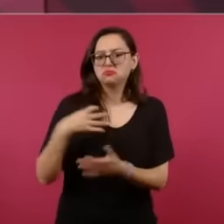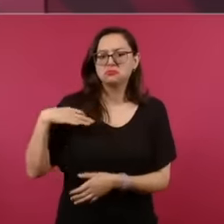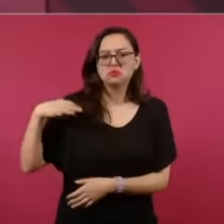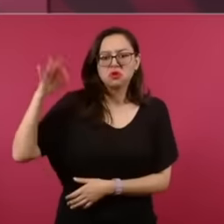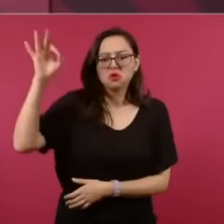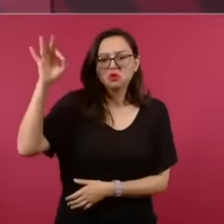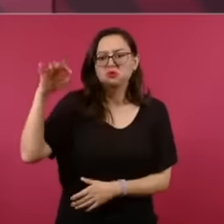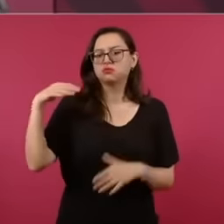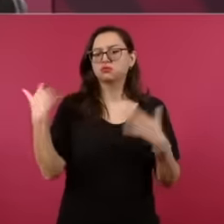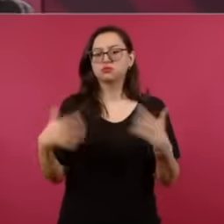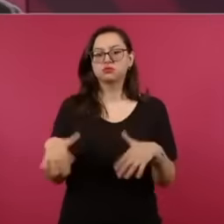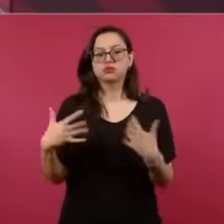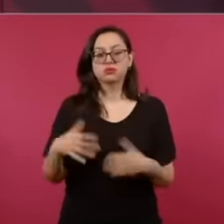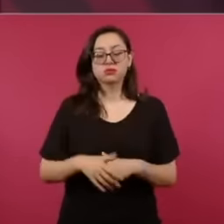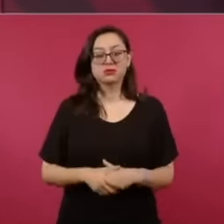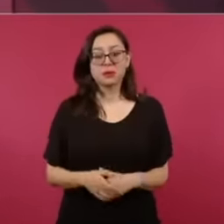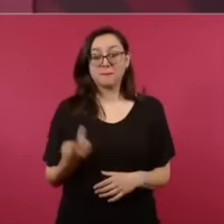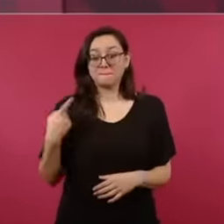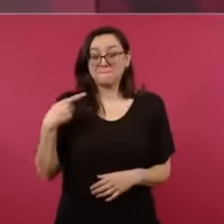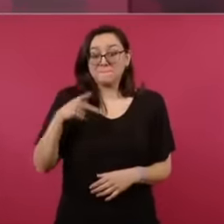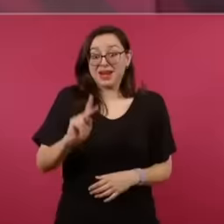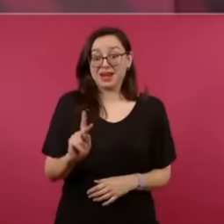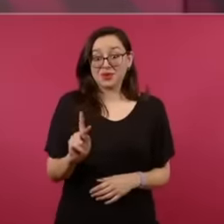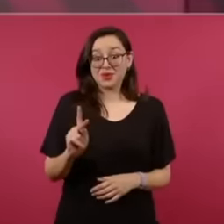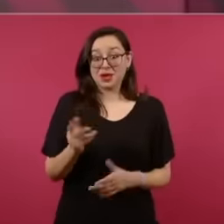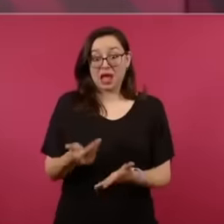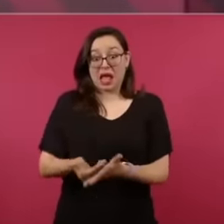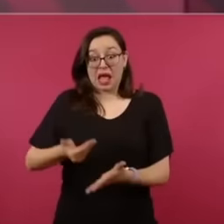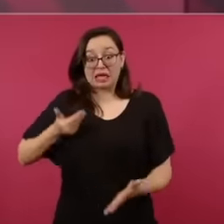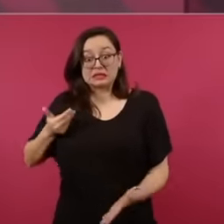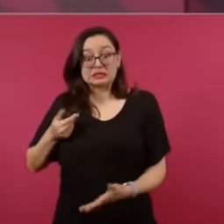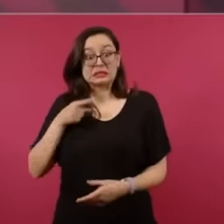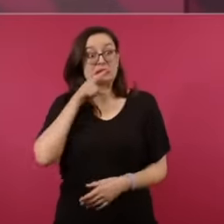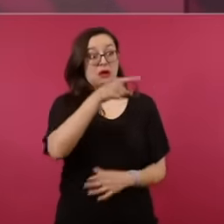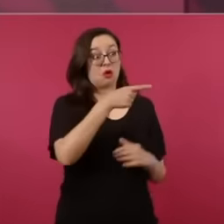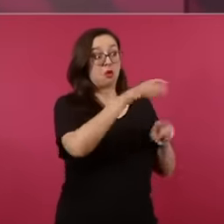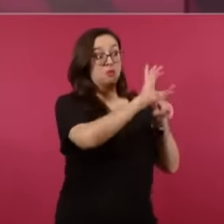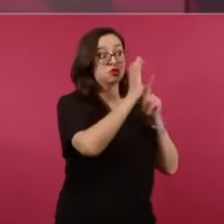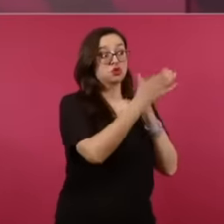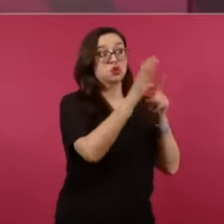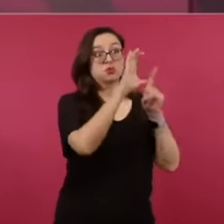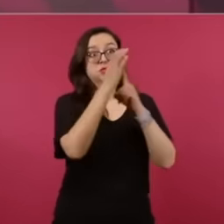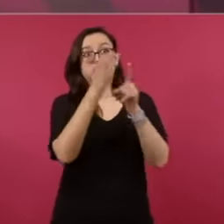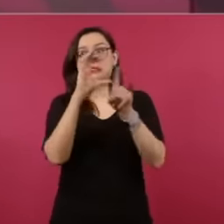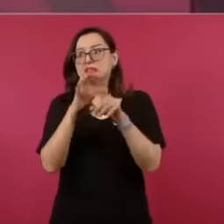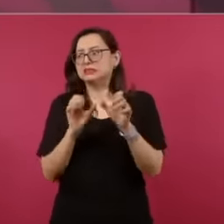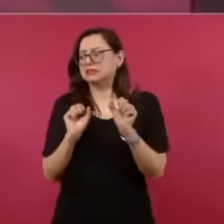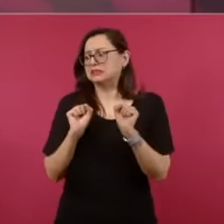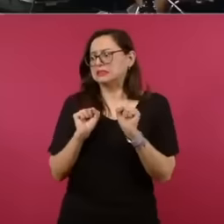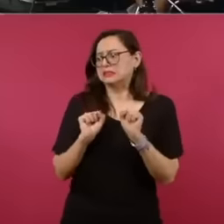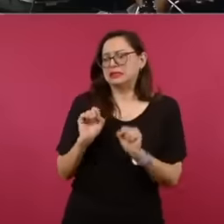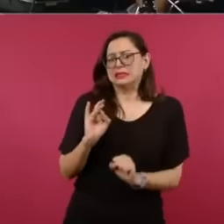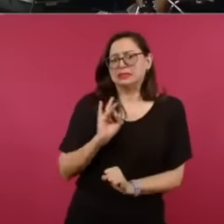they came very